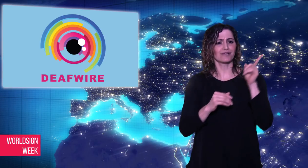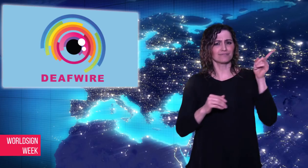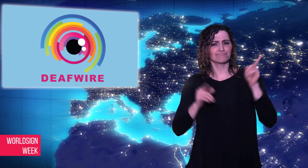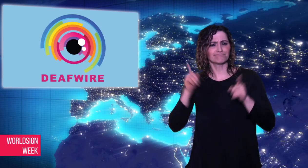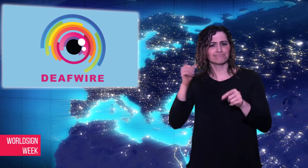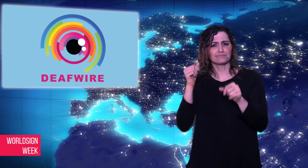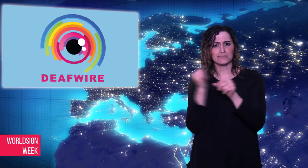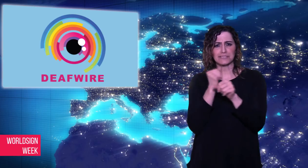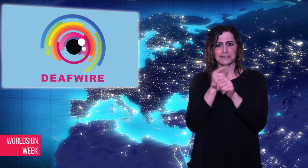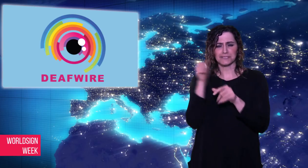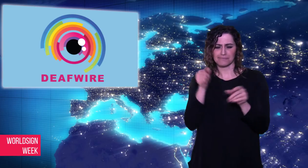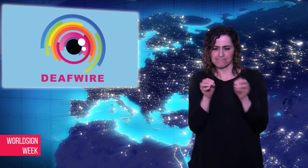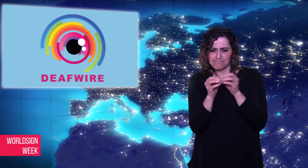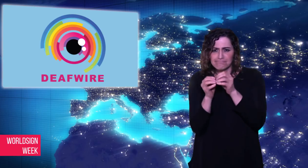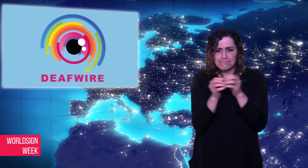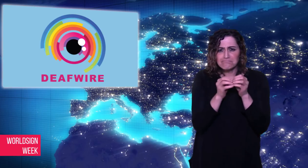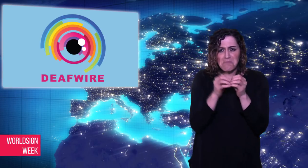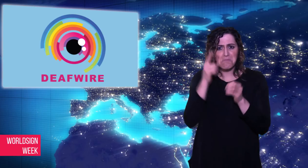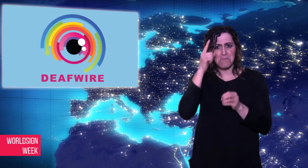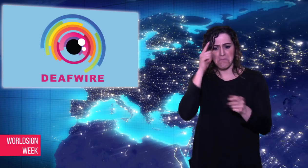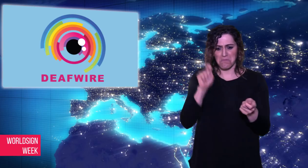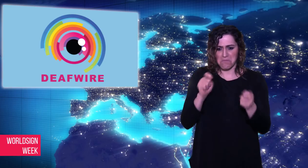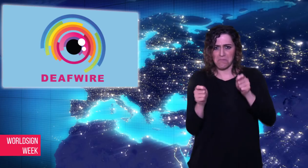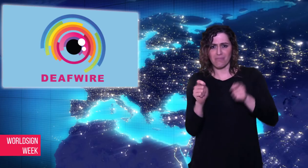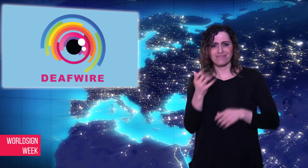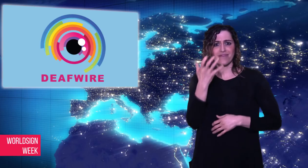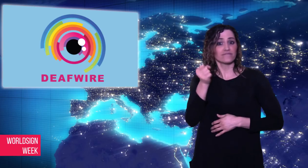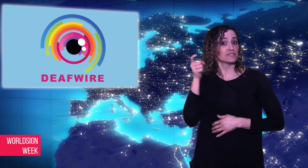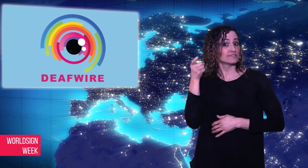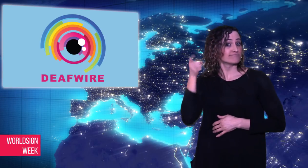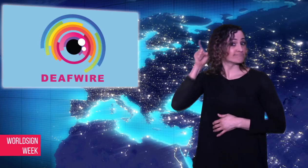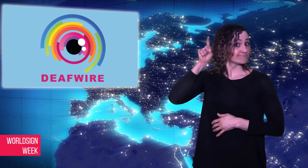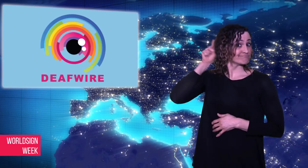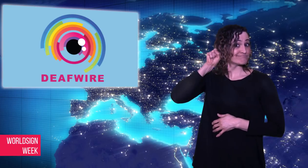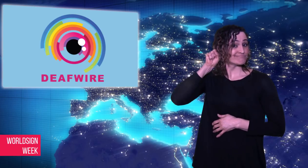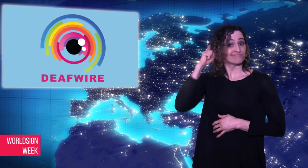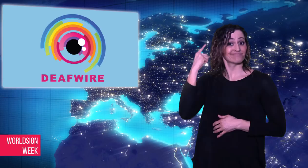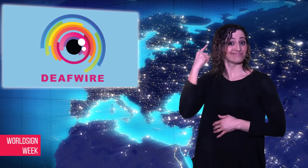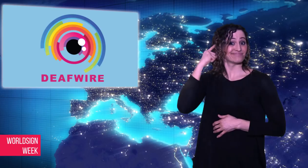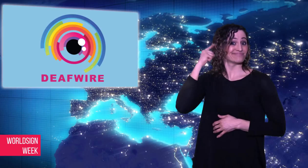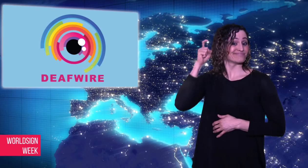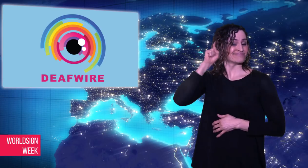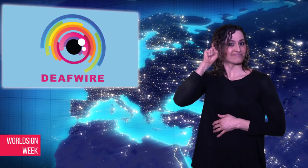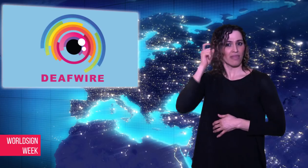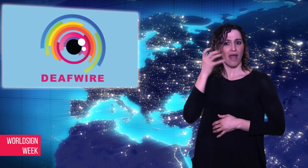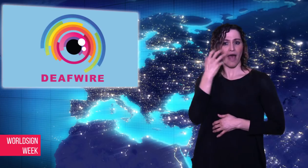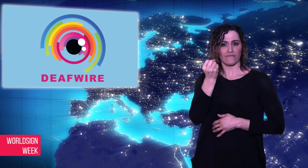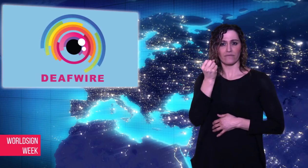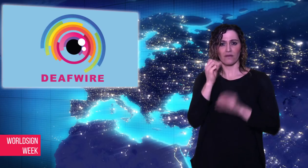sounds” canceling out the tinnitus noises.